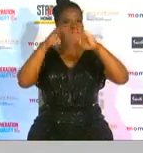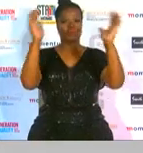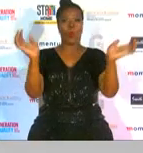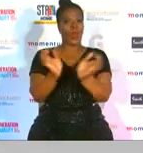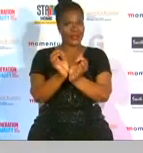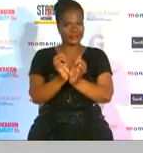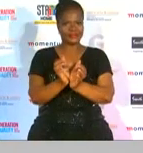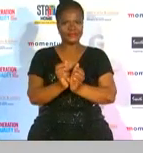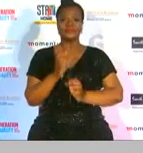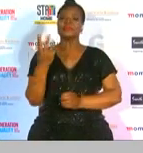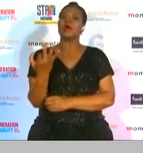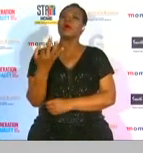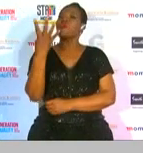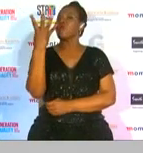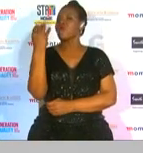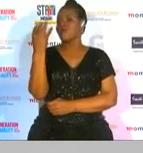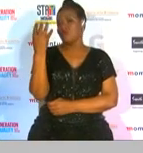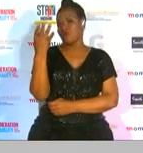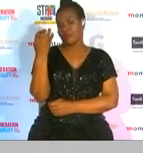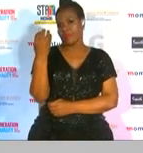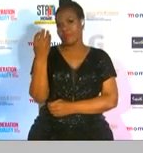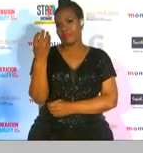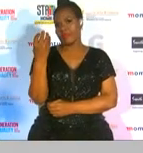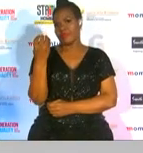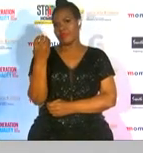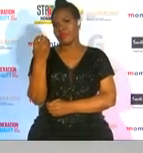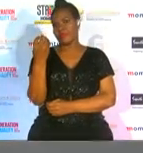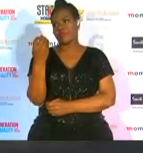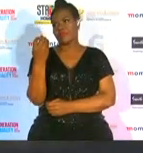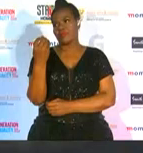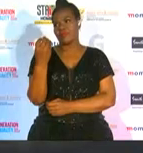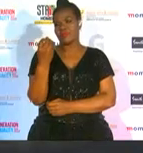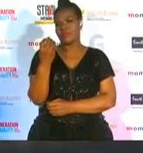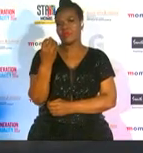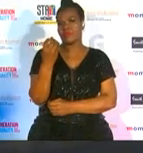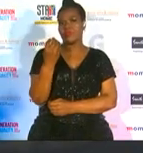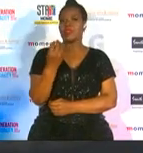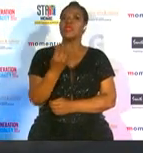ministerial recognition recipient award which goes to none other than renee